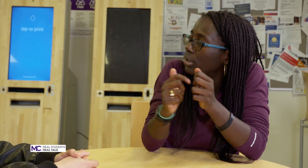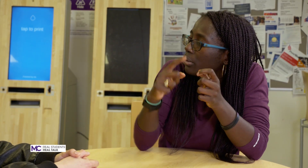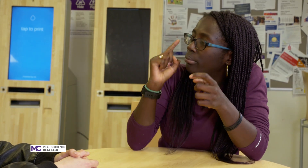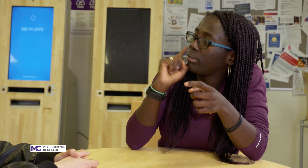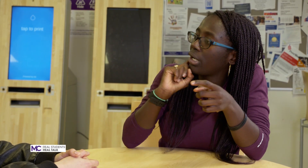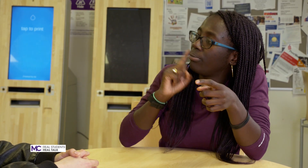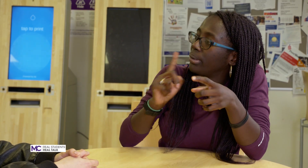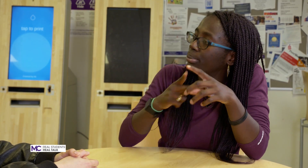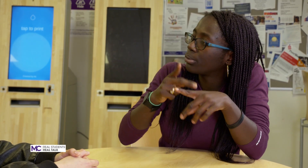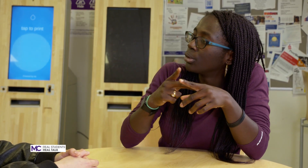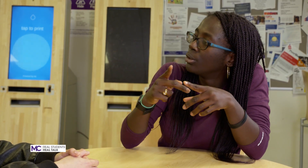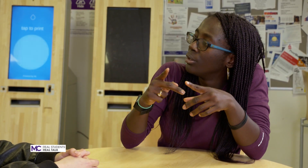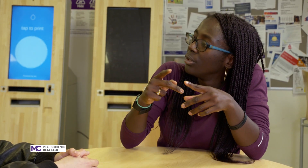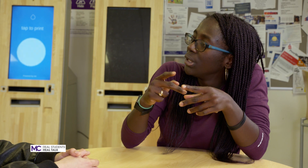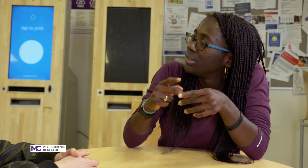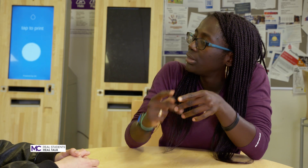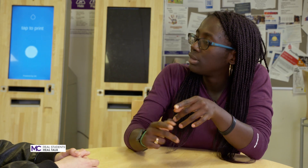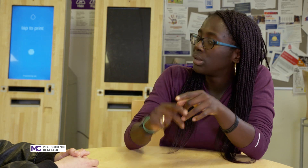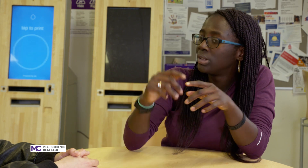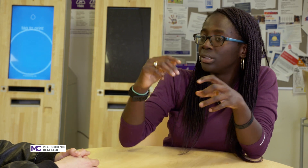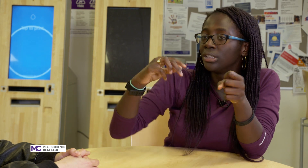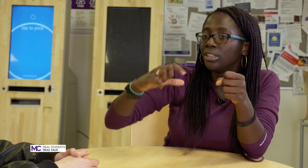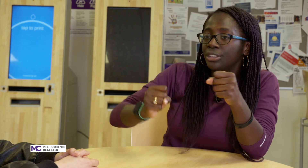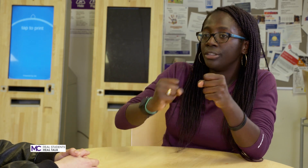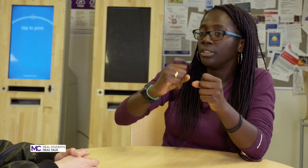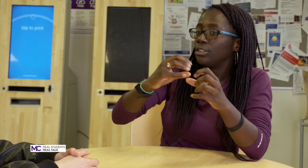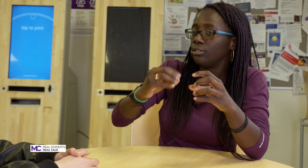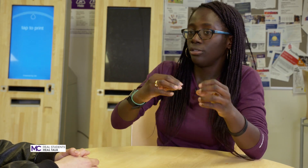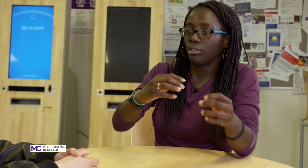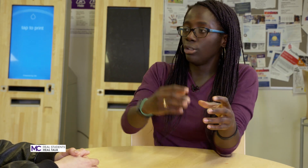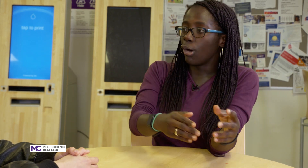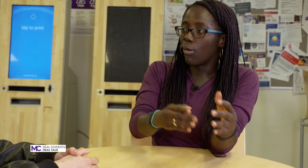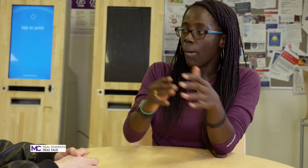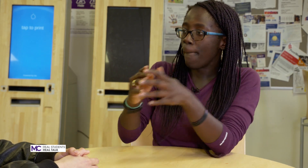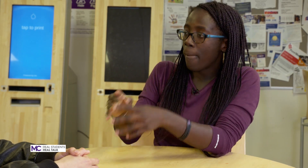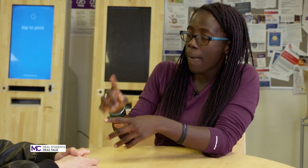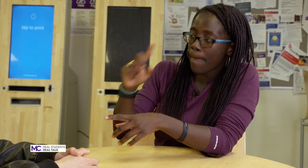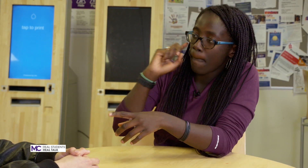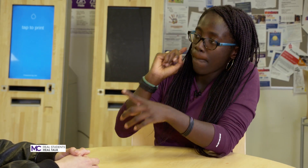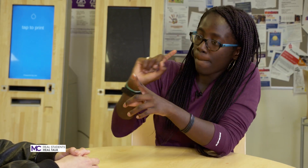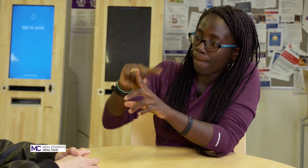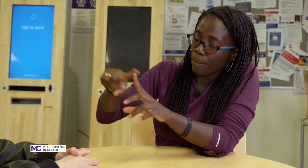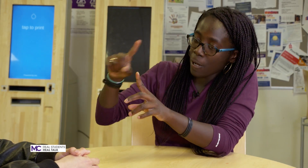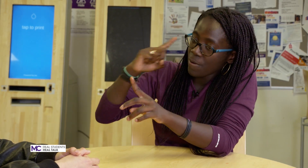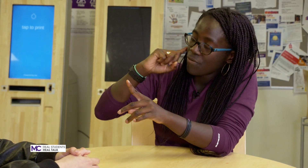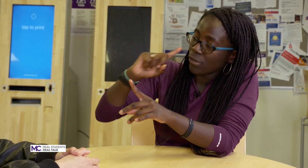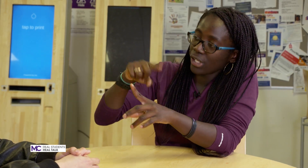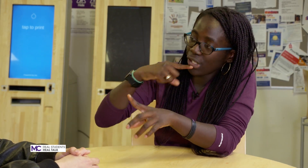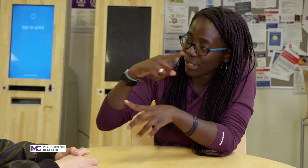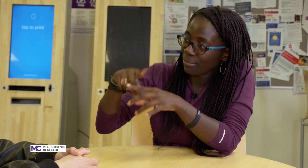deaf people so but but for hearing